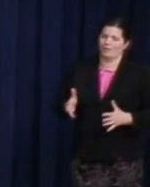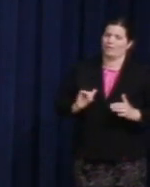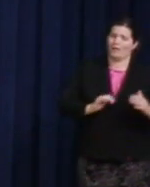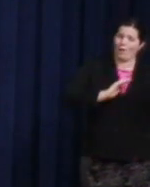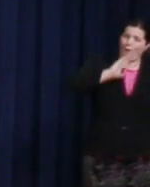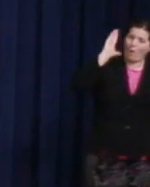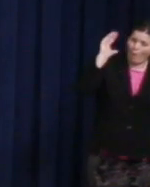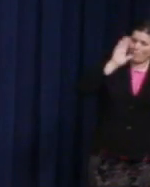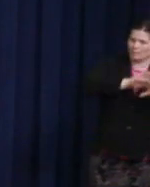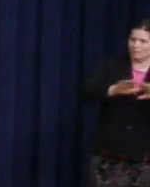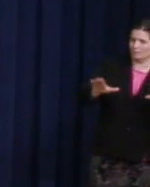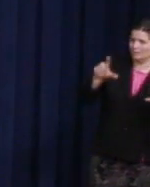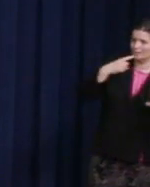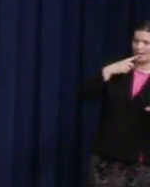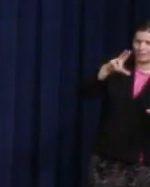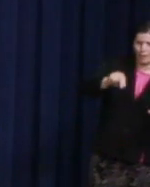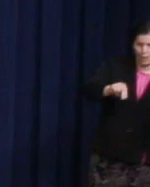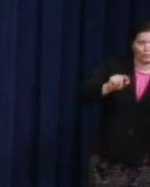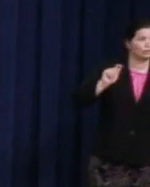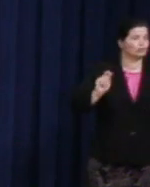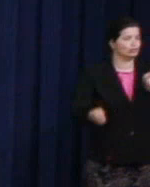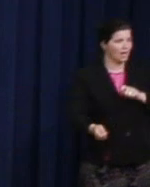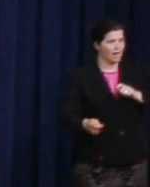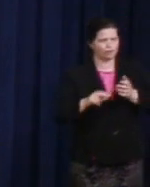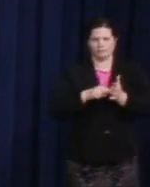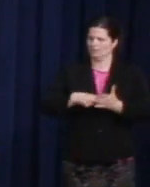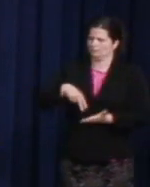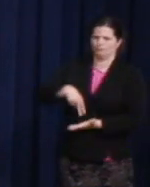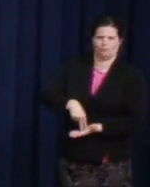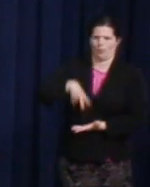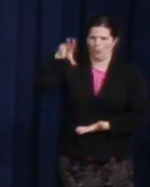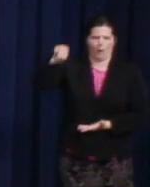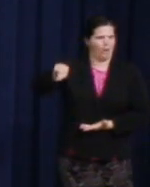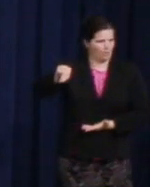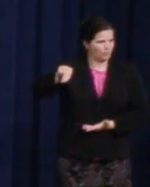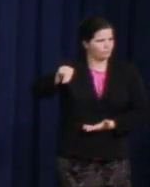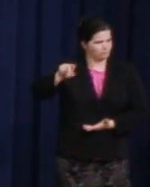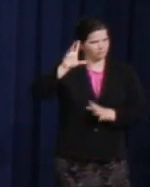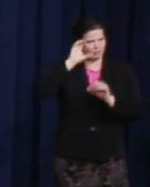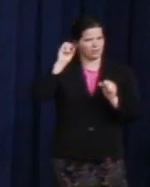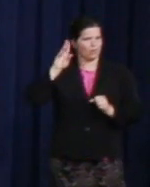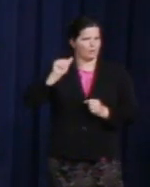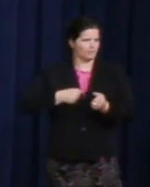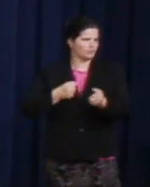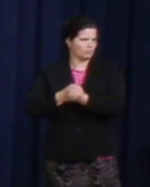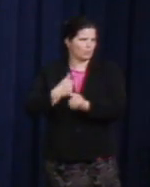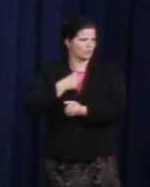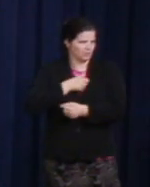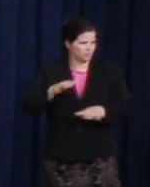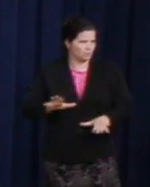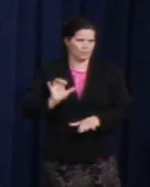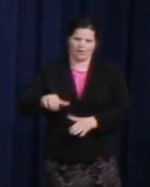they do, and under President Obama, we have. Hope and change is about envisioning a world